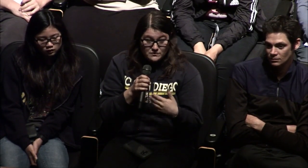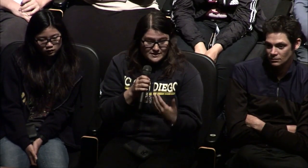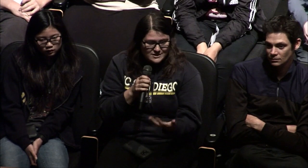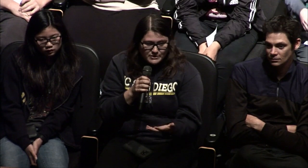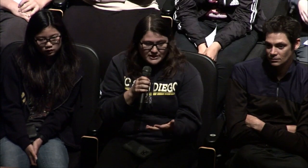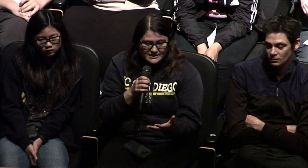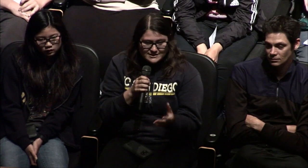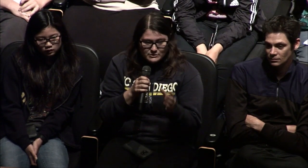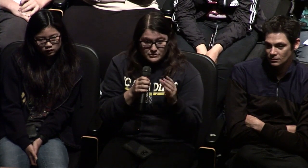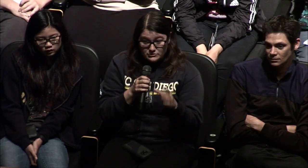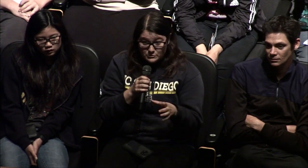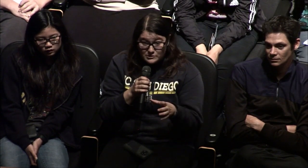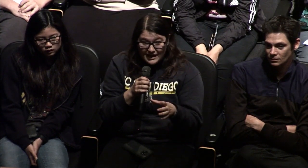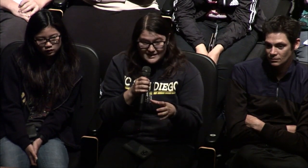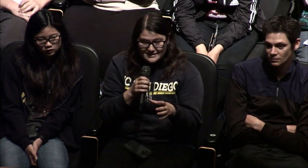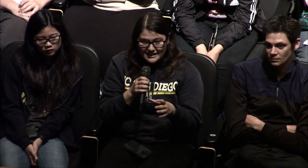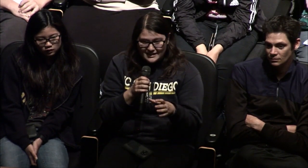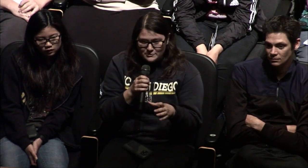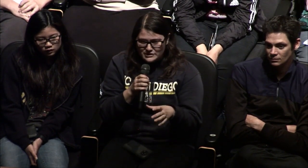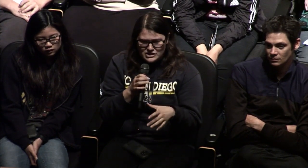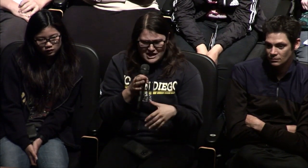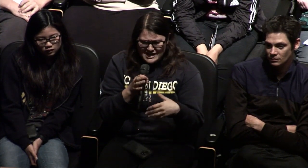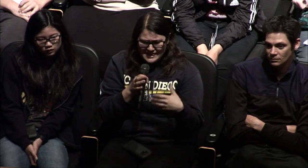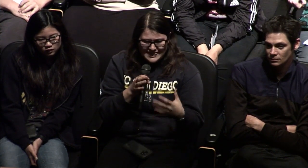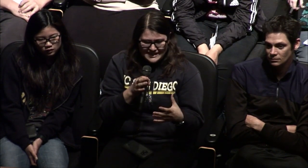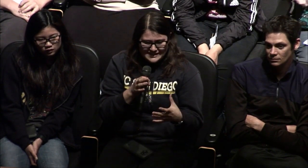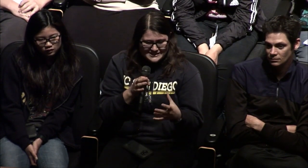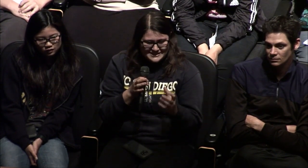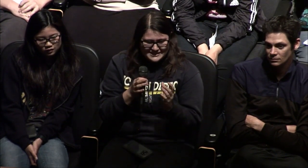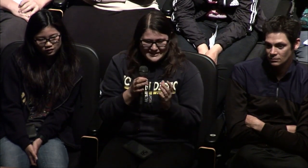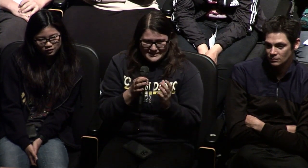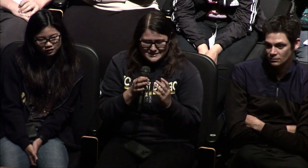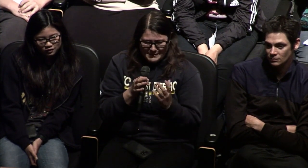of experience where your school had a sign language thing just to like expand